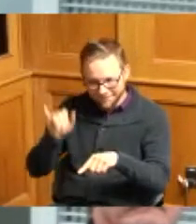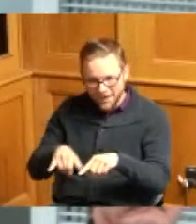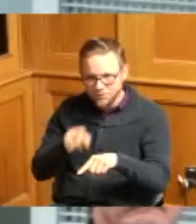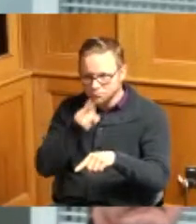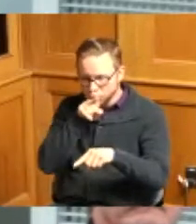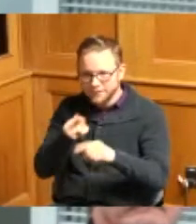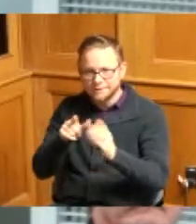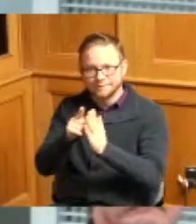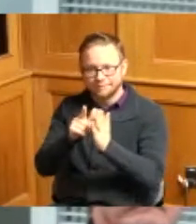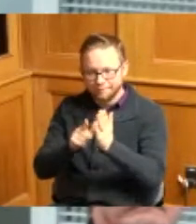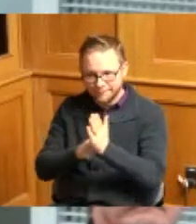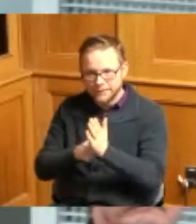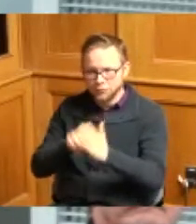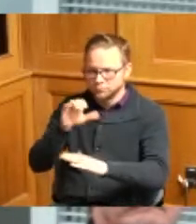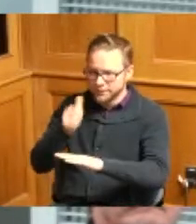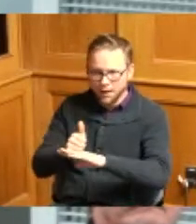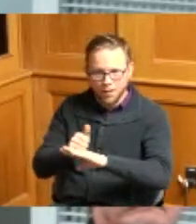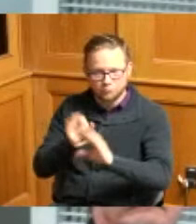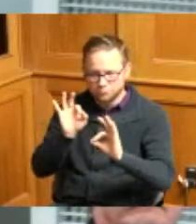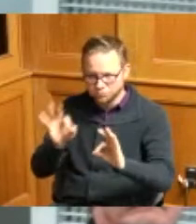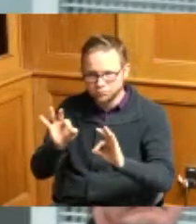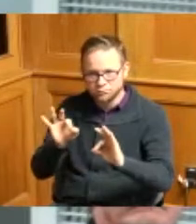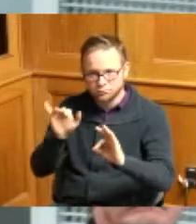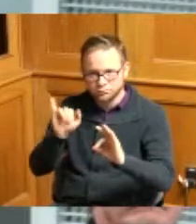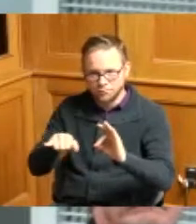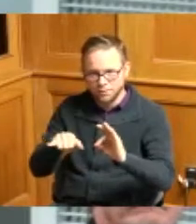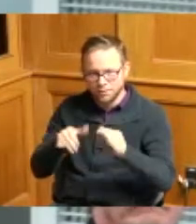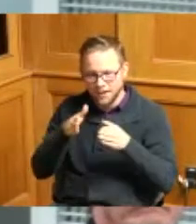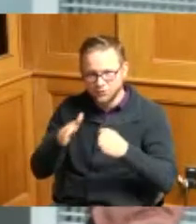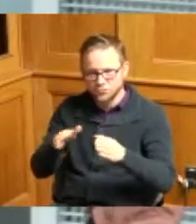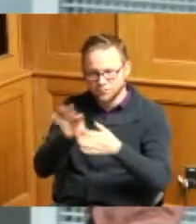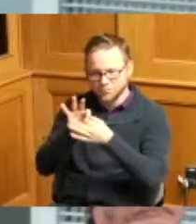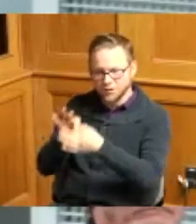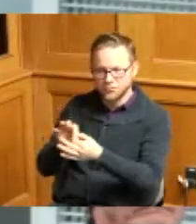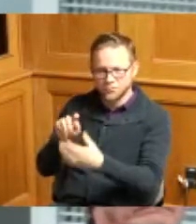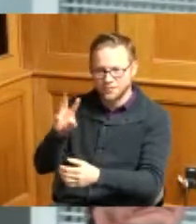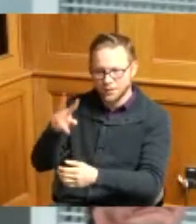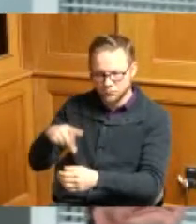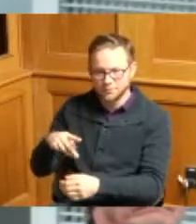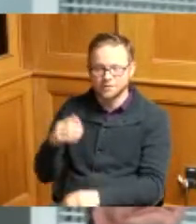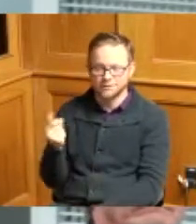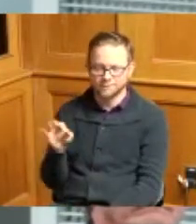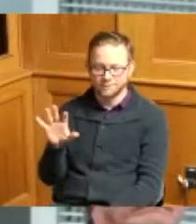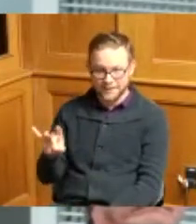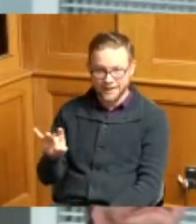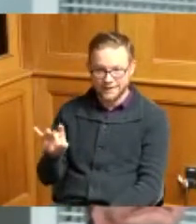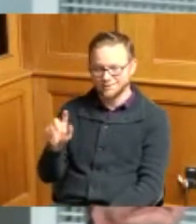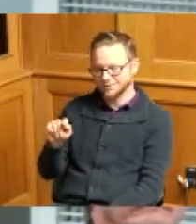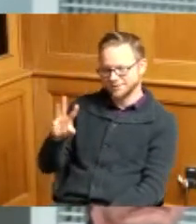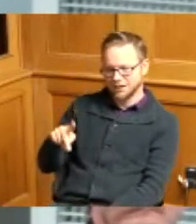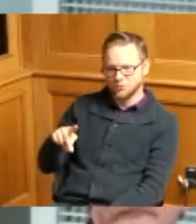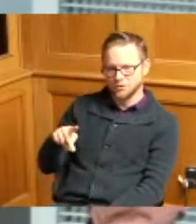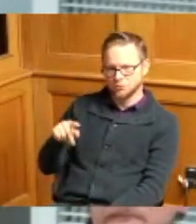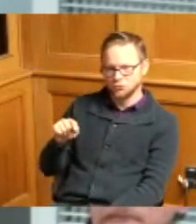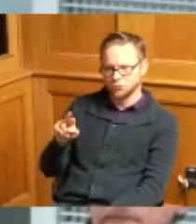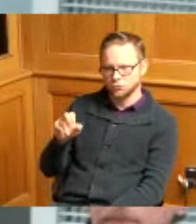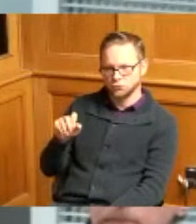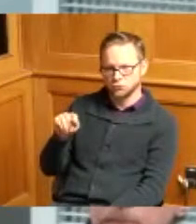of the streets therein in 1958 Symmes Township Trustees unanimously agreed to rebuild shore drive